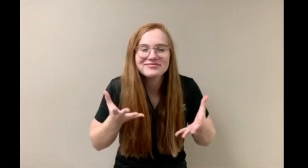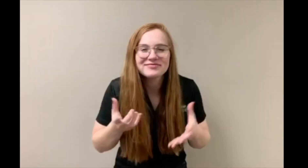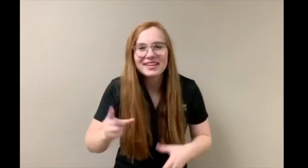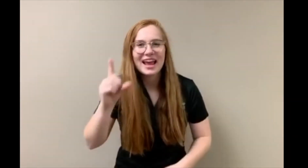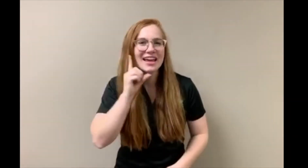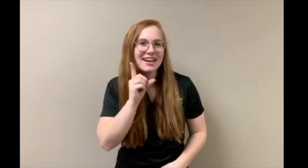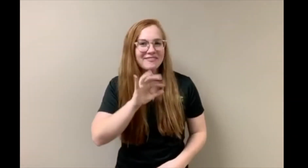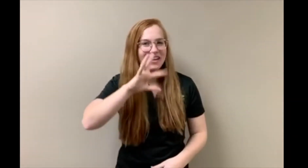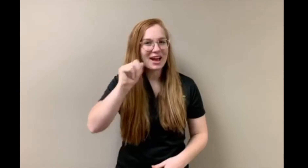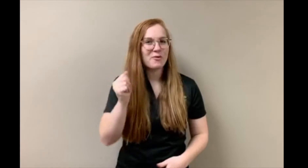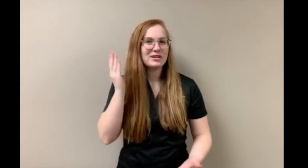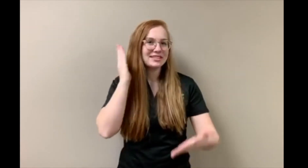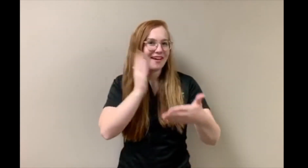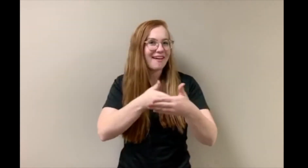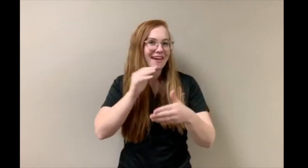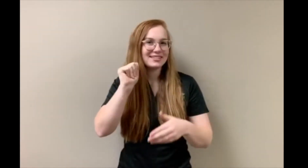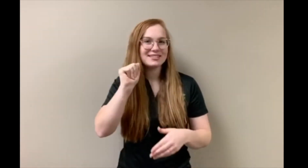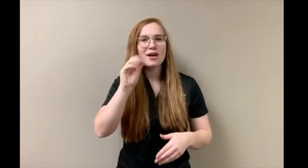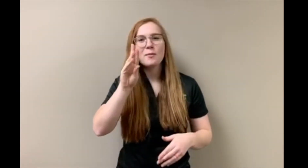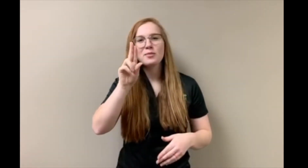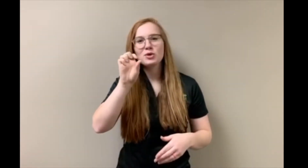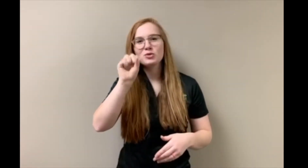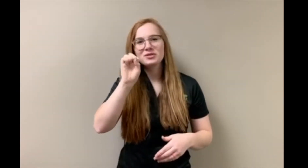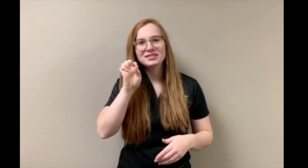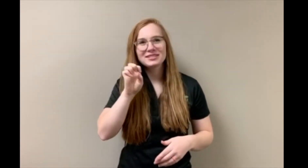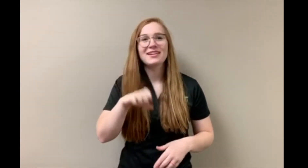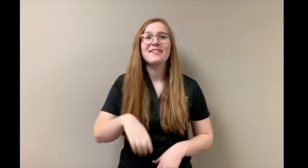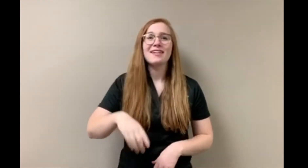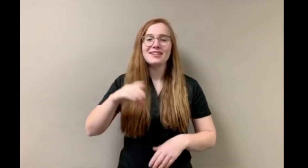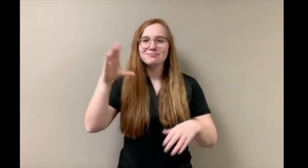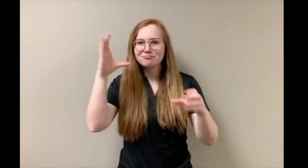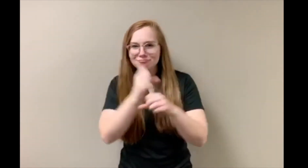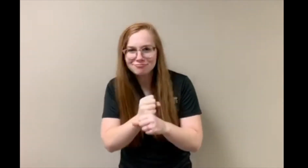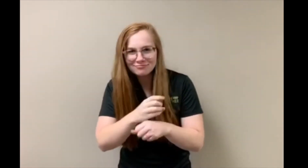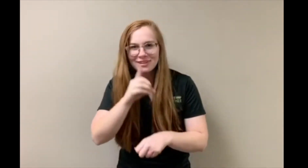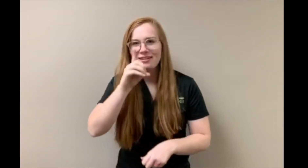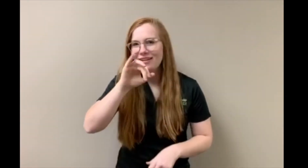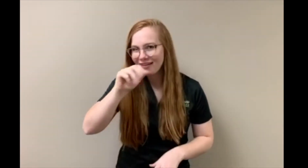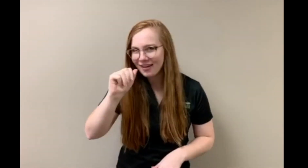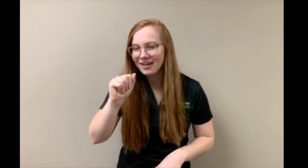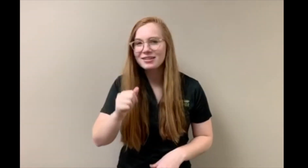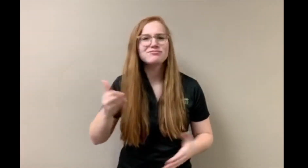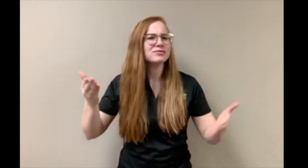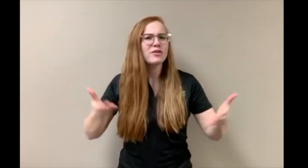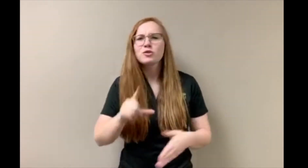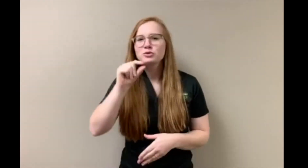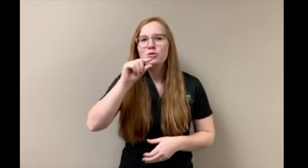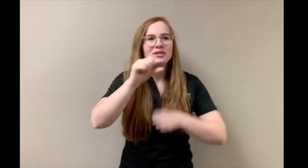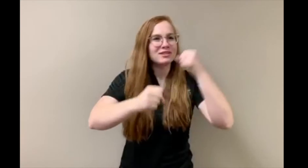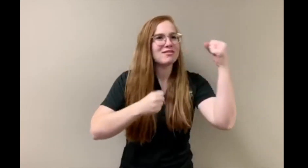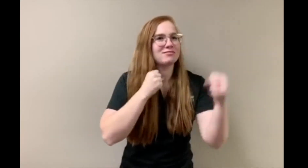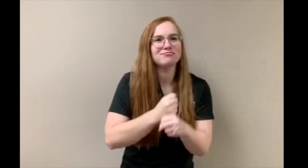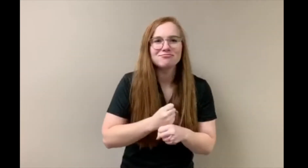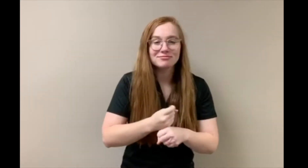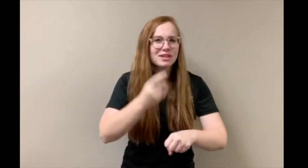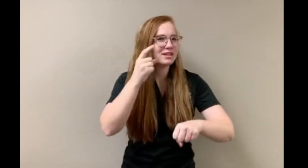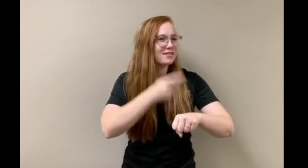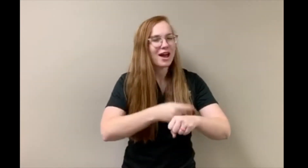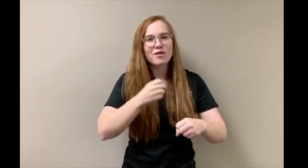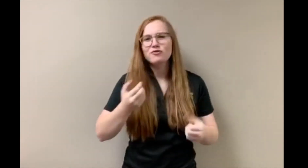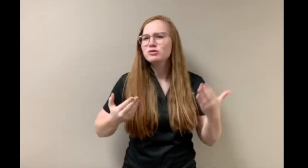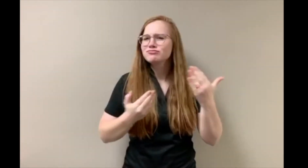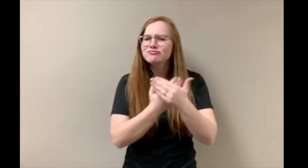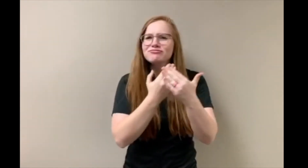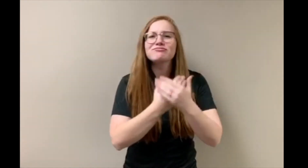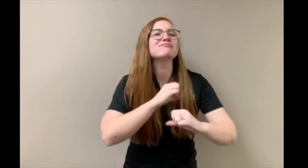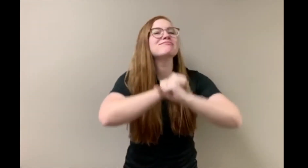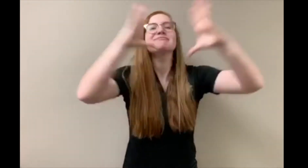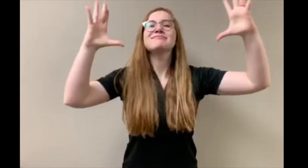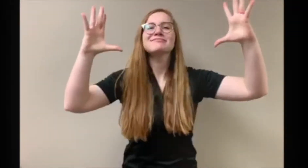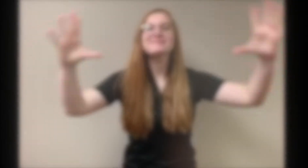Deaf Iowans Against Abuse (DIAA) has been around for 20 years, it's time for a fresh new vision!